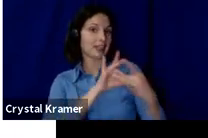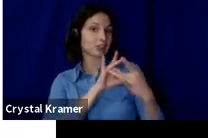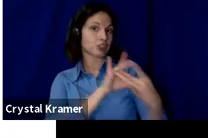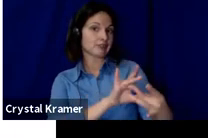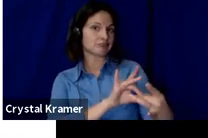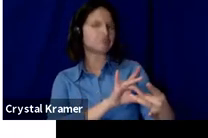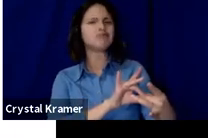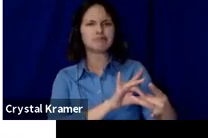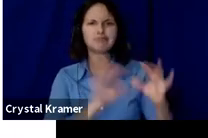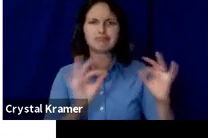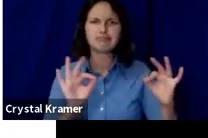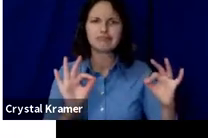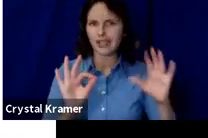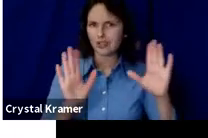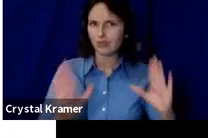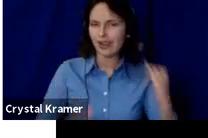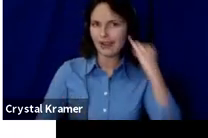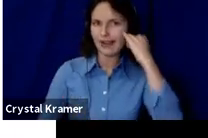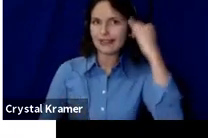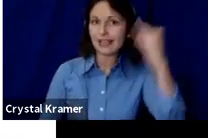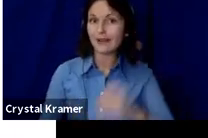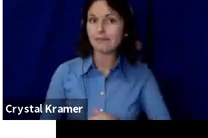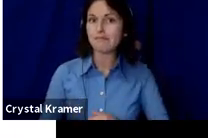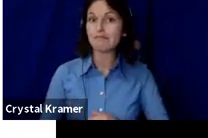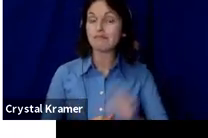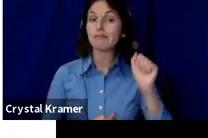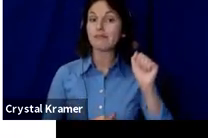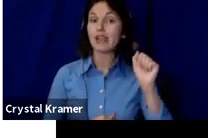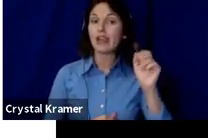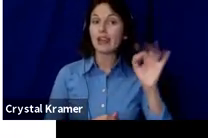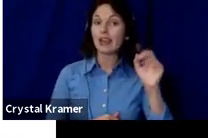If you're fiscally sponsored by Fractured Atlas and have questions about whether or